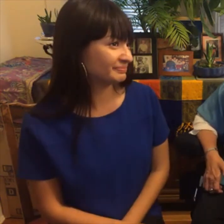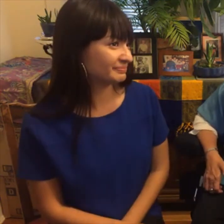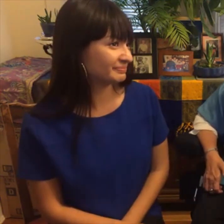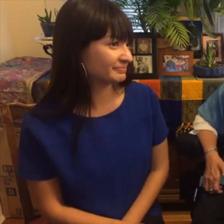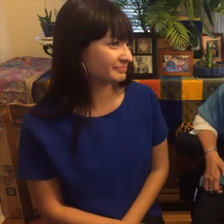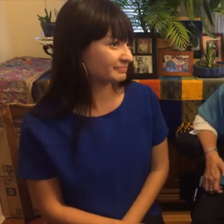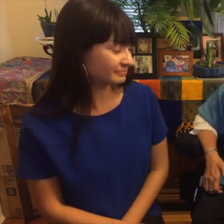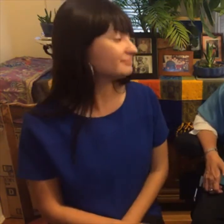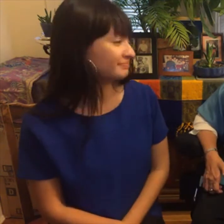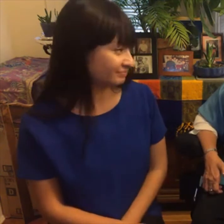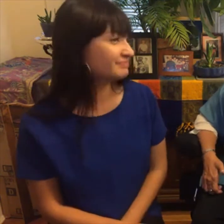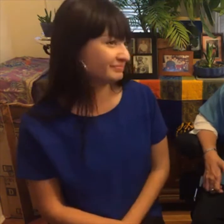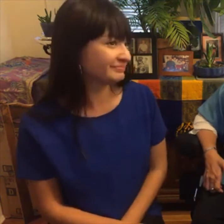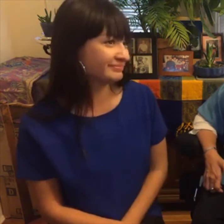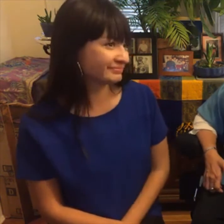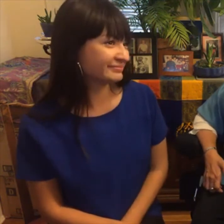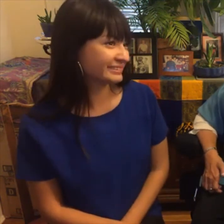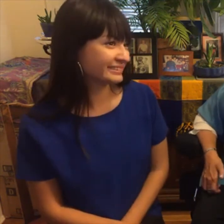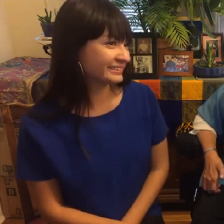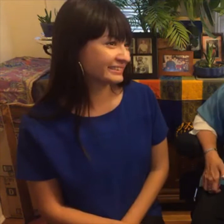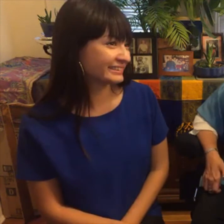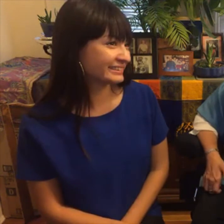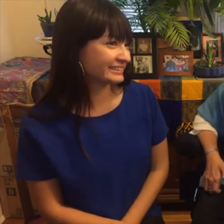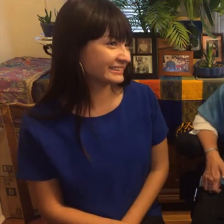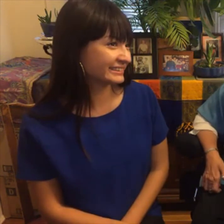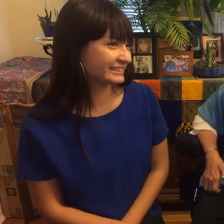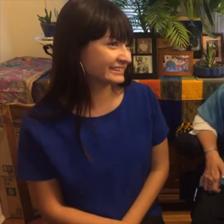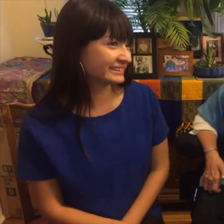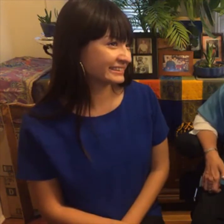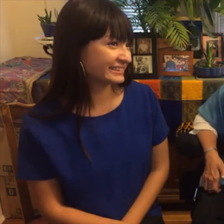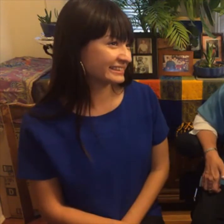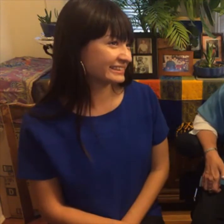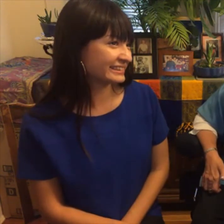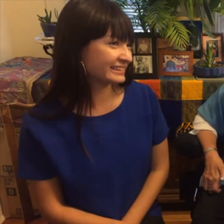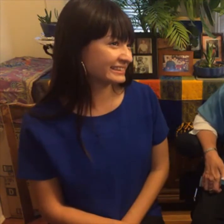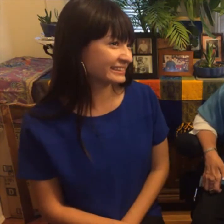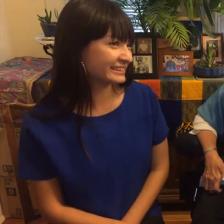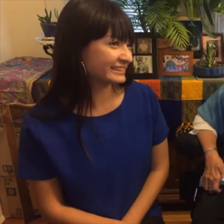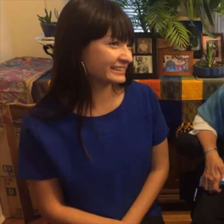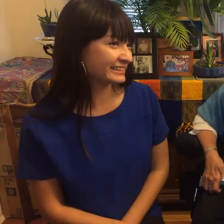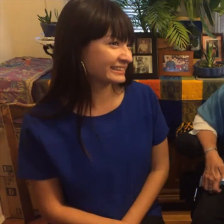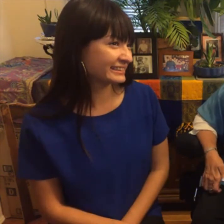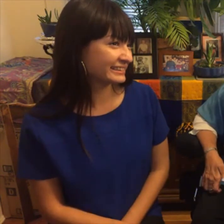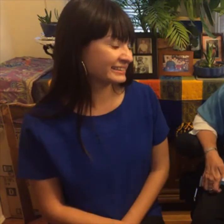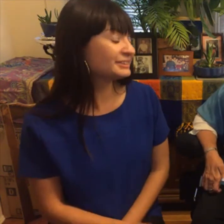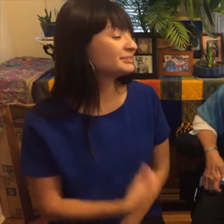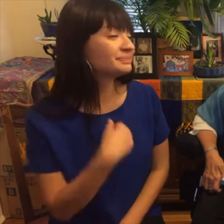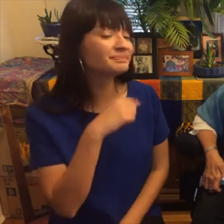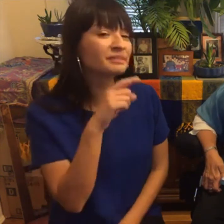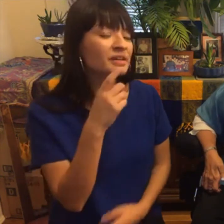as we come to the end of this interview what is your message to our audience